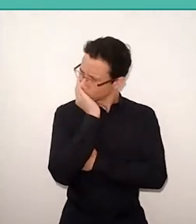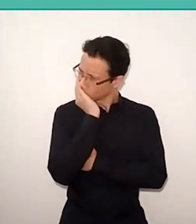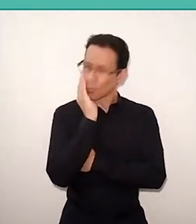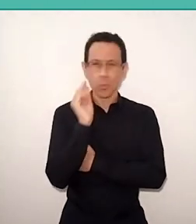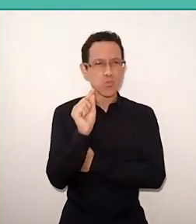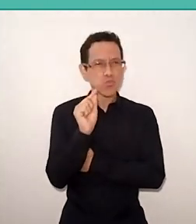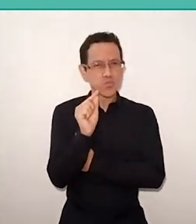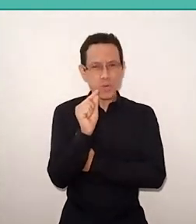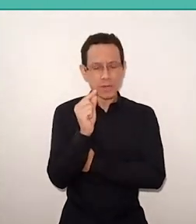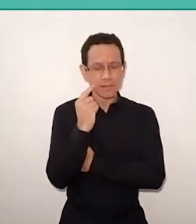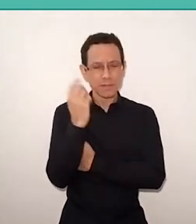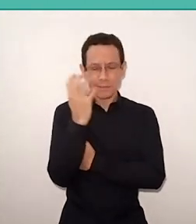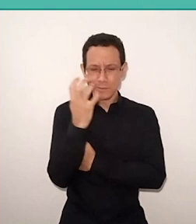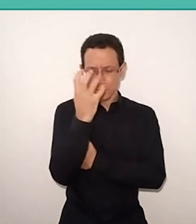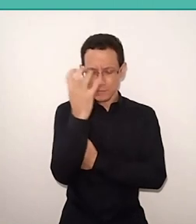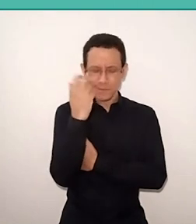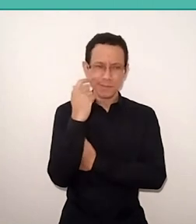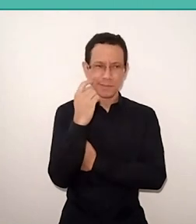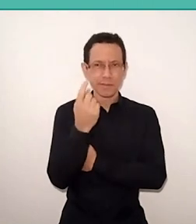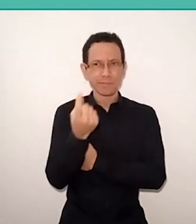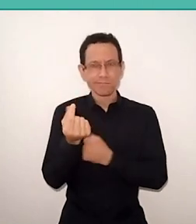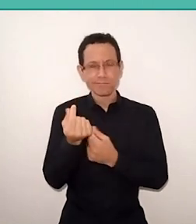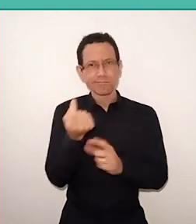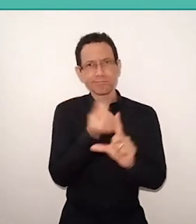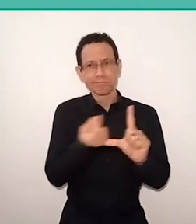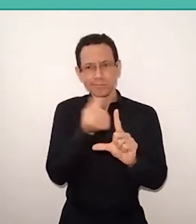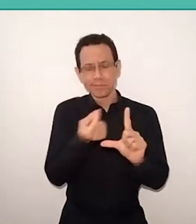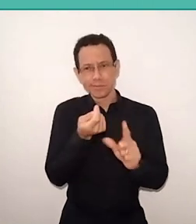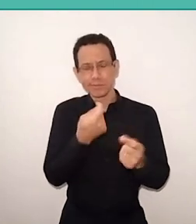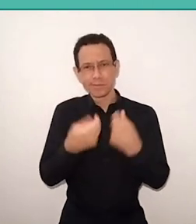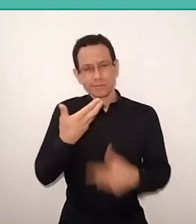Imagine explaining to a four year old this. Then I told him the following: